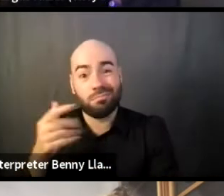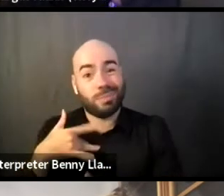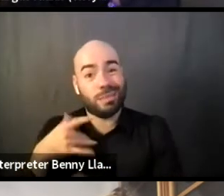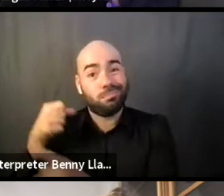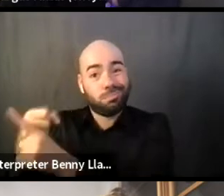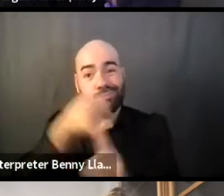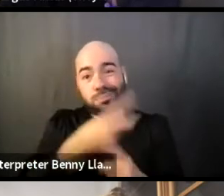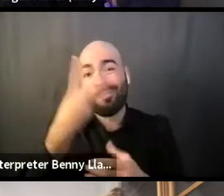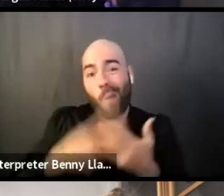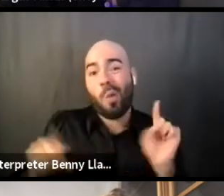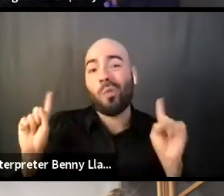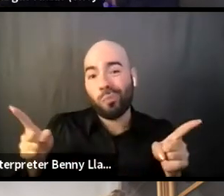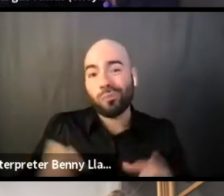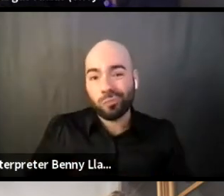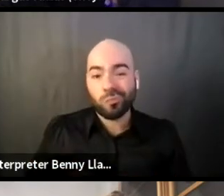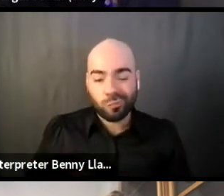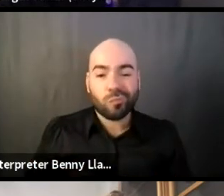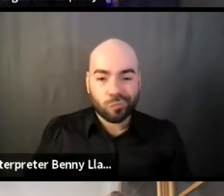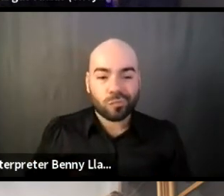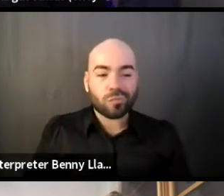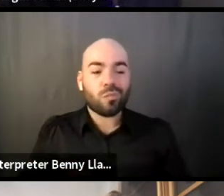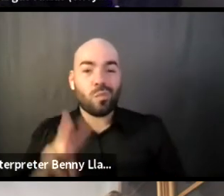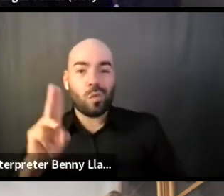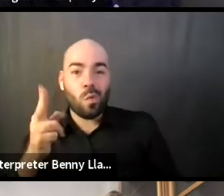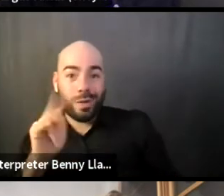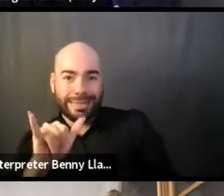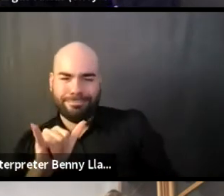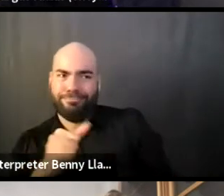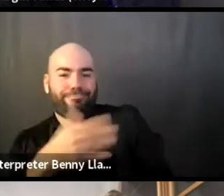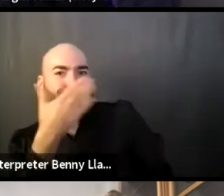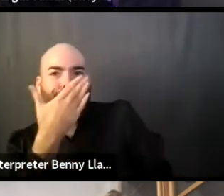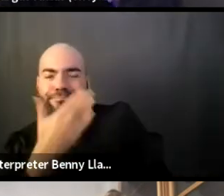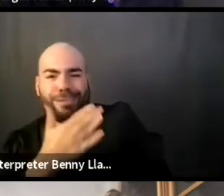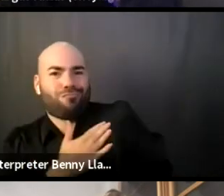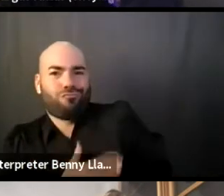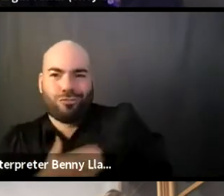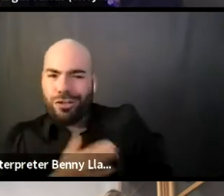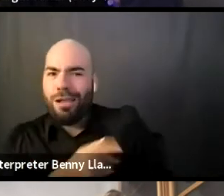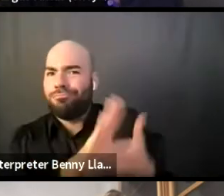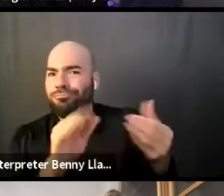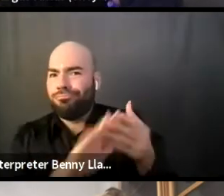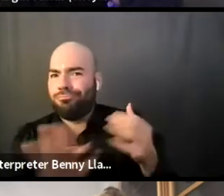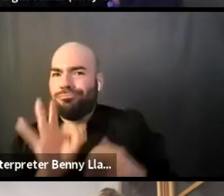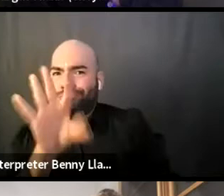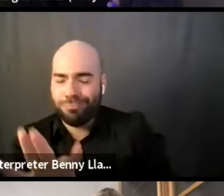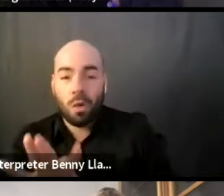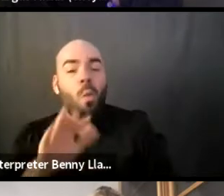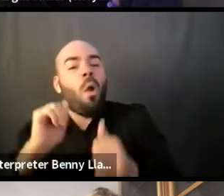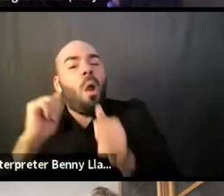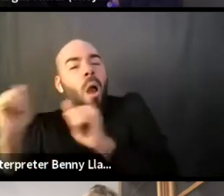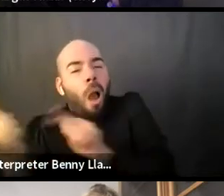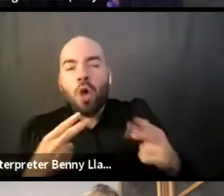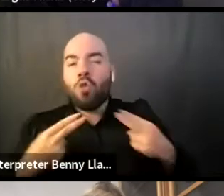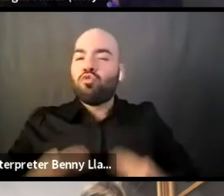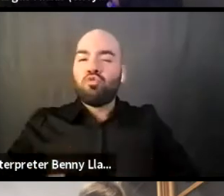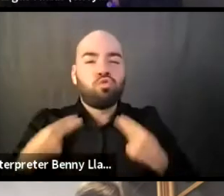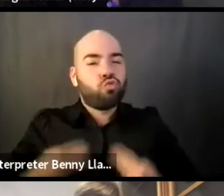I appreciate you for stating that, right? Like we are all working, we are all works in progress, no matter what our social location is,